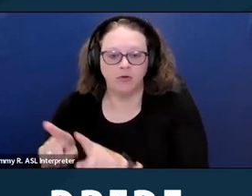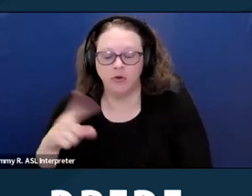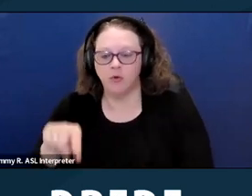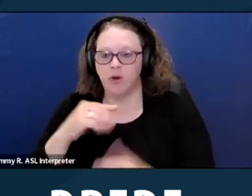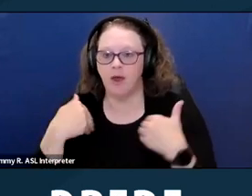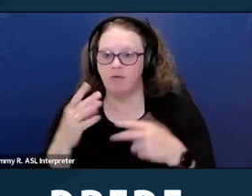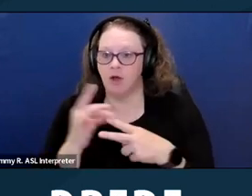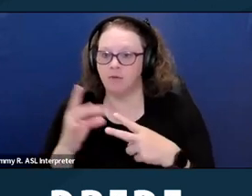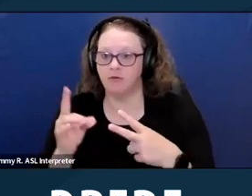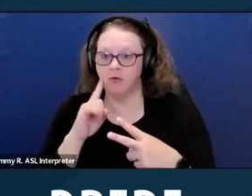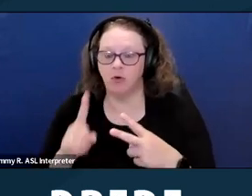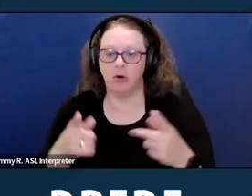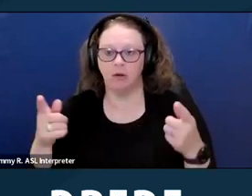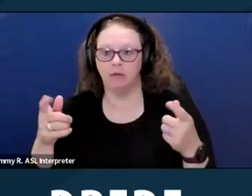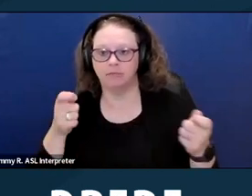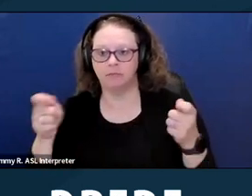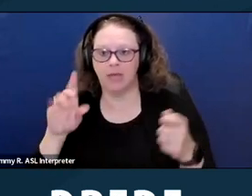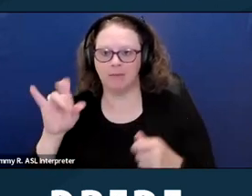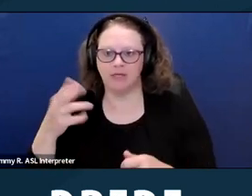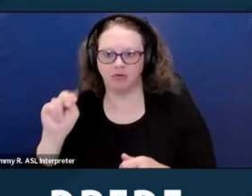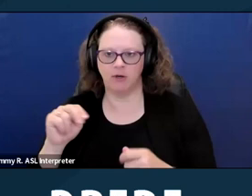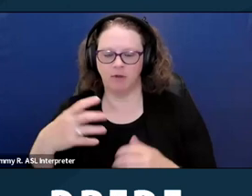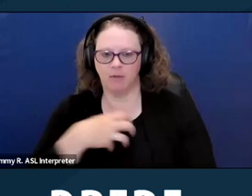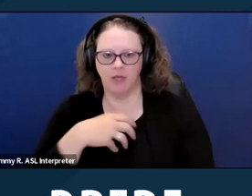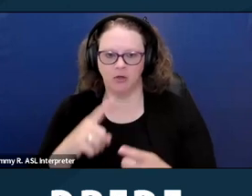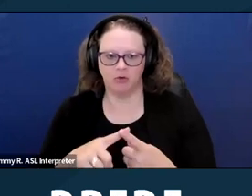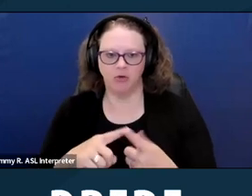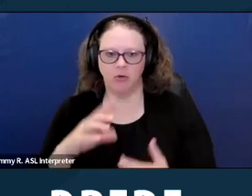of an administrative complaint to the California Civil Rights Department.